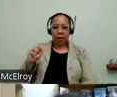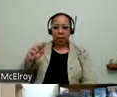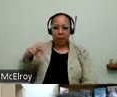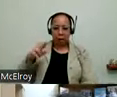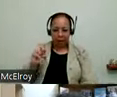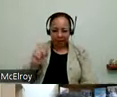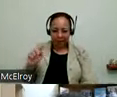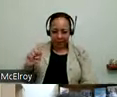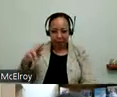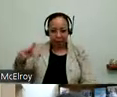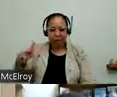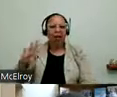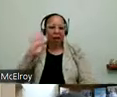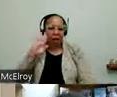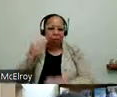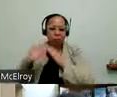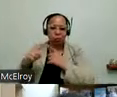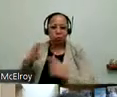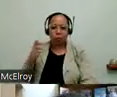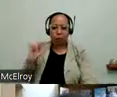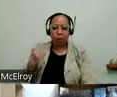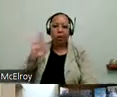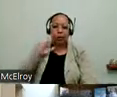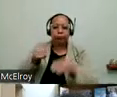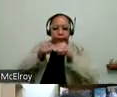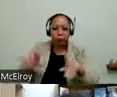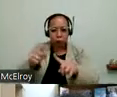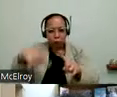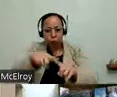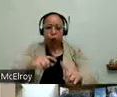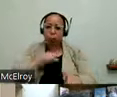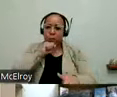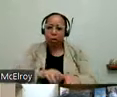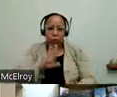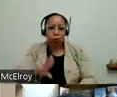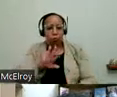and everybody -- we would love to get experience. And even if you're not a